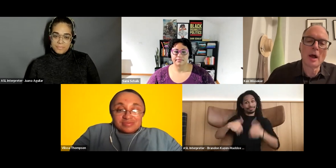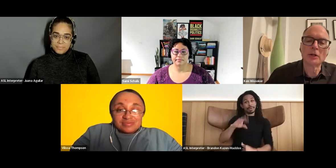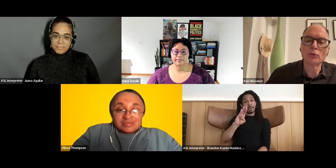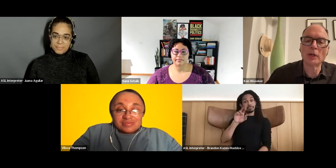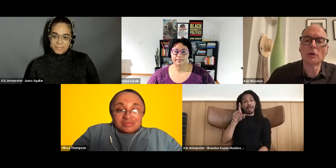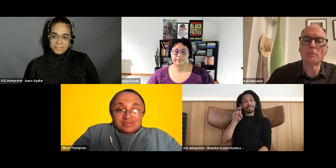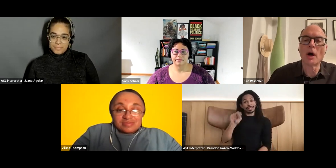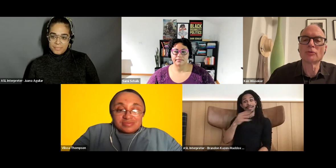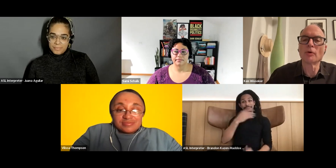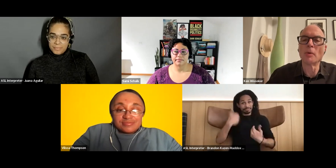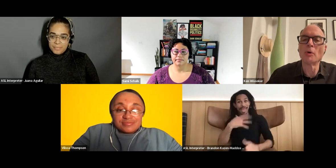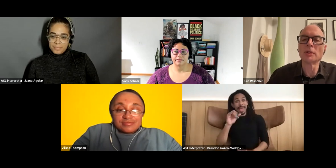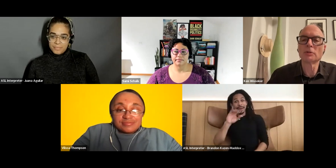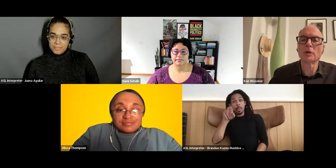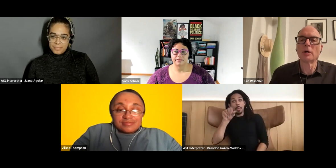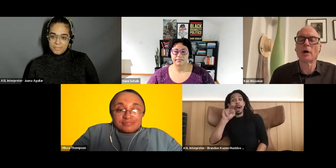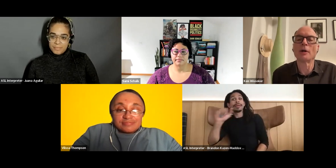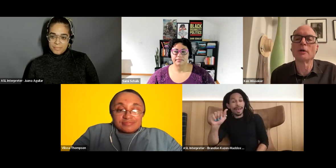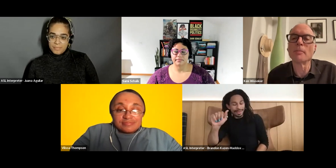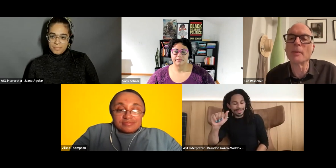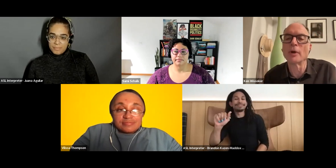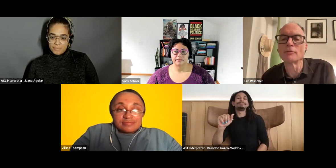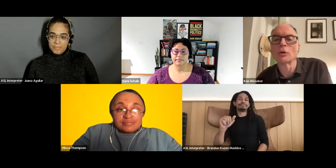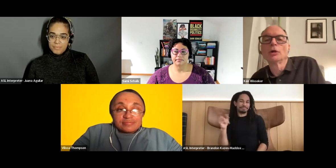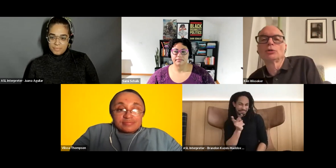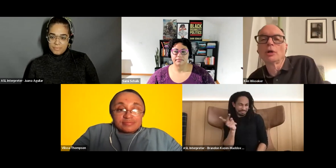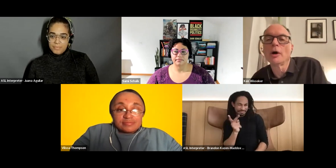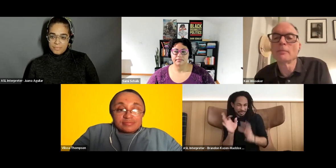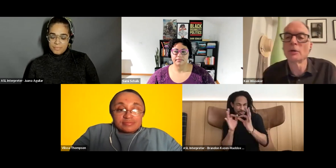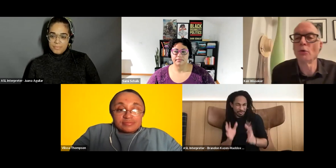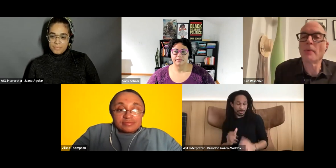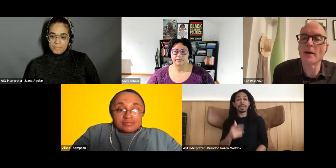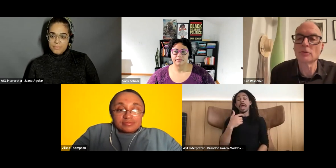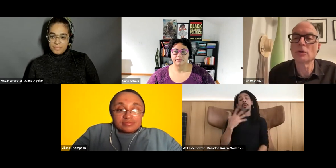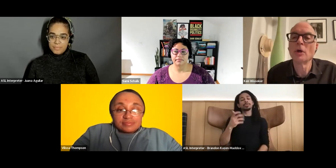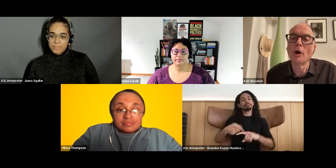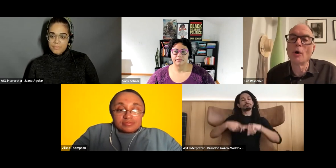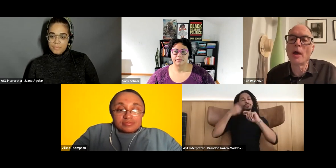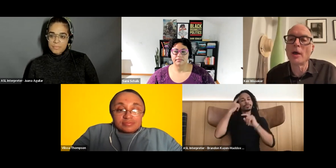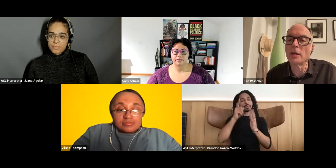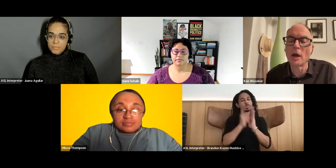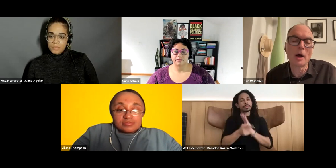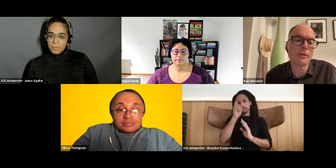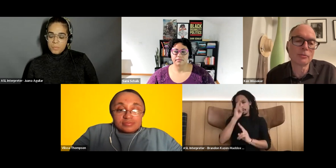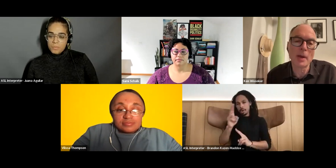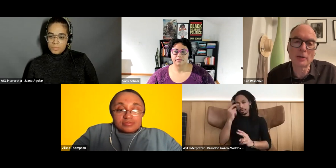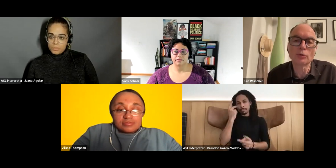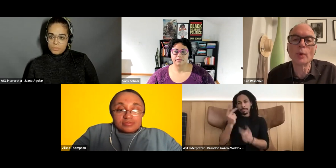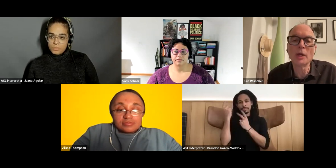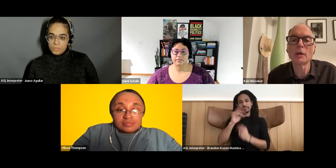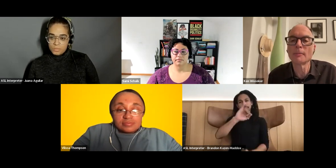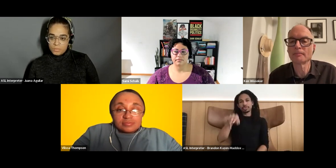Ken Wissoker: I just want to pause for a moment to honor the memory of Judy Hyman, who passed away this past week.